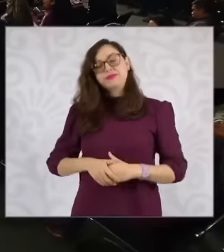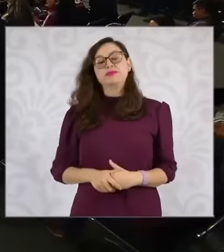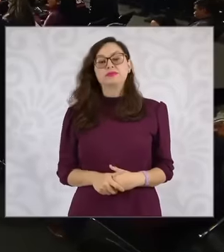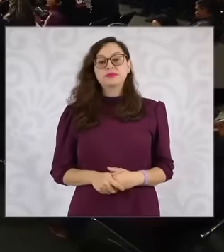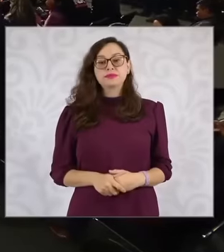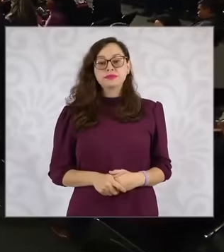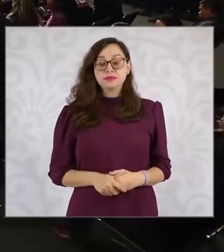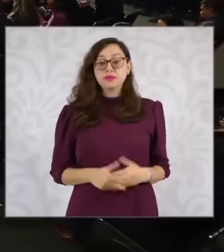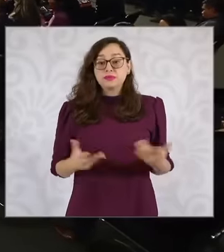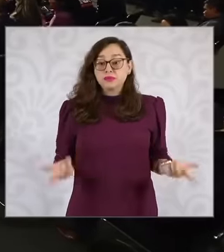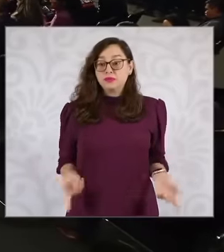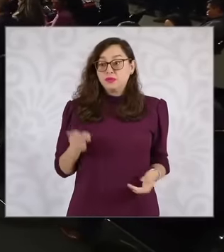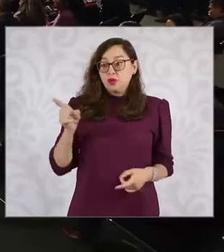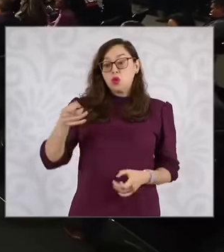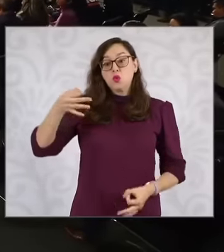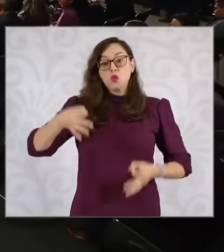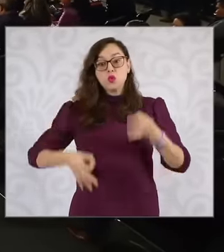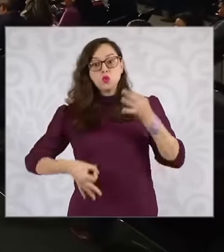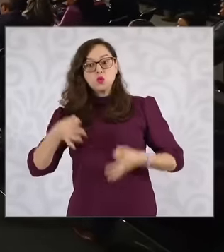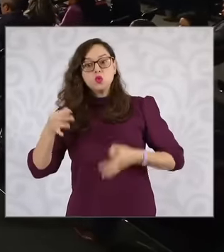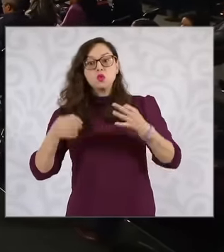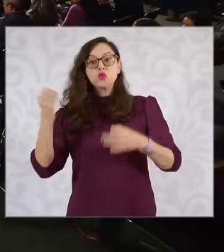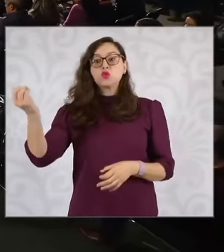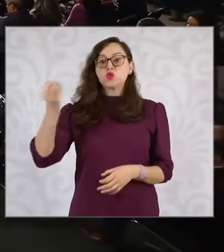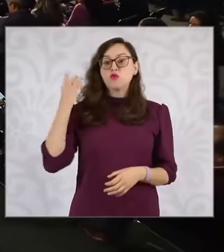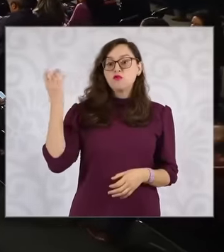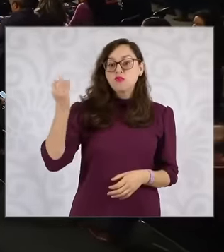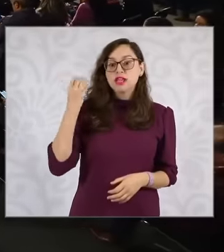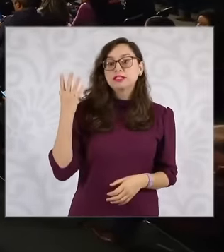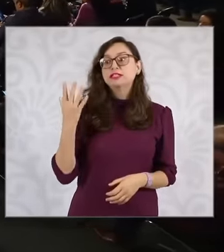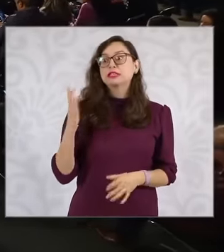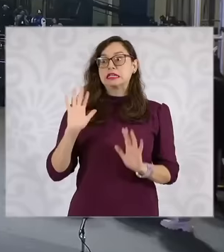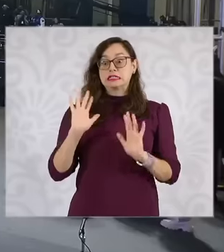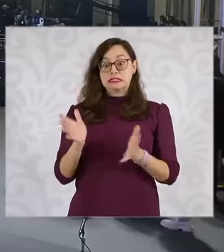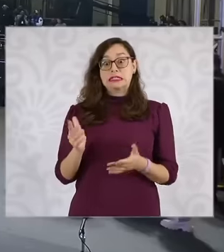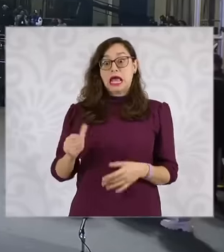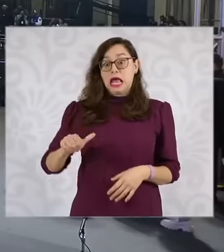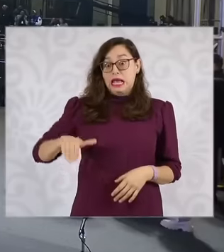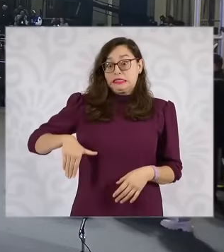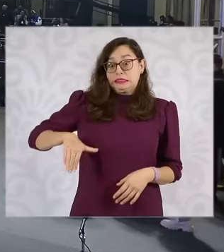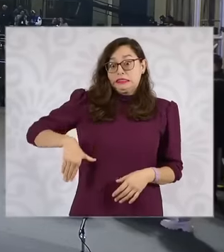that the judges are going to give, well the first one already started a while ago and it was Minister Juan